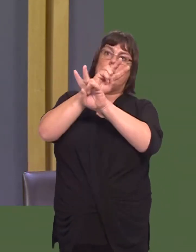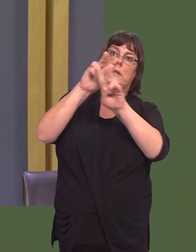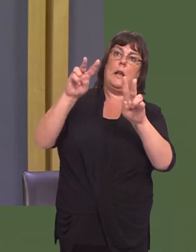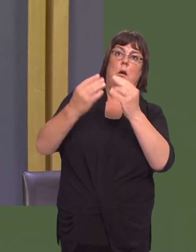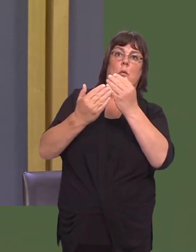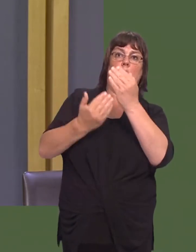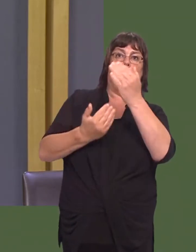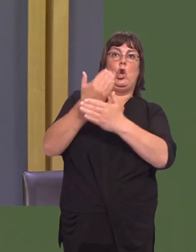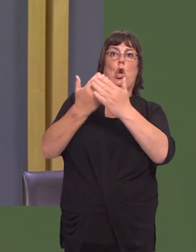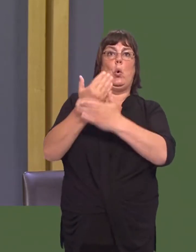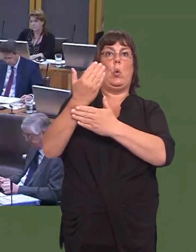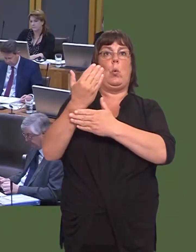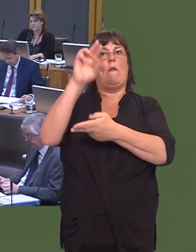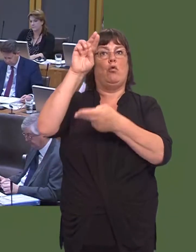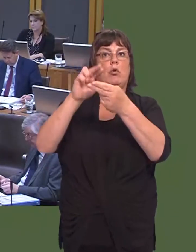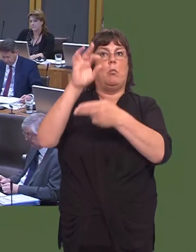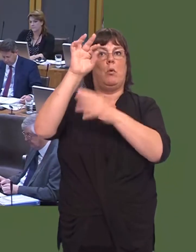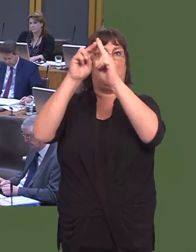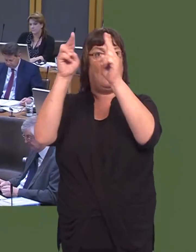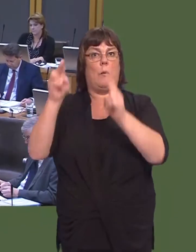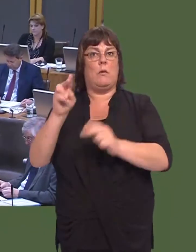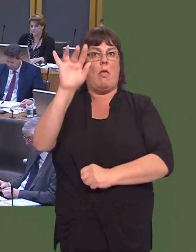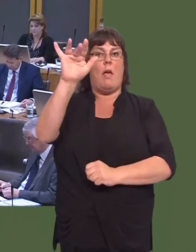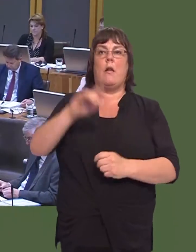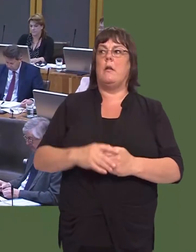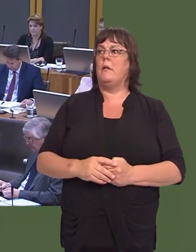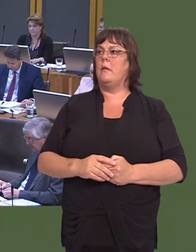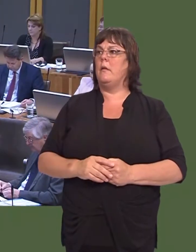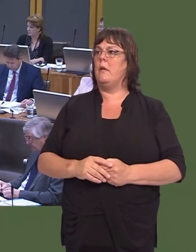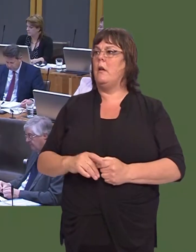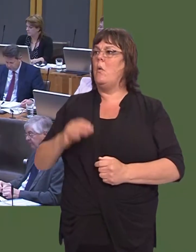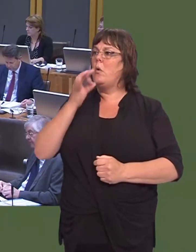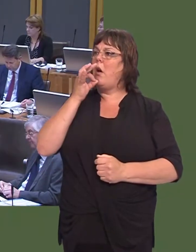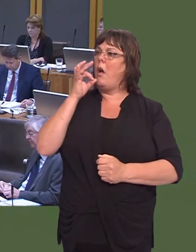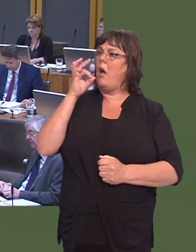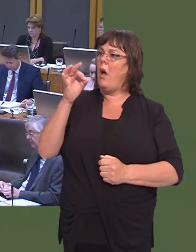of the community. First Minister, will you today give a further concrete commitmentóif youíd excuse the